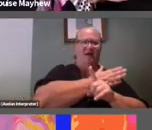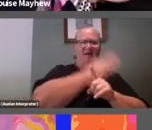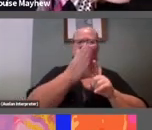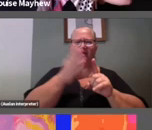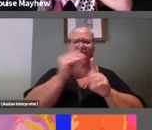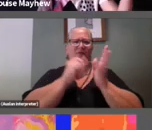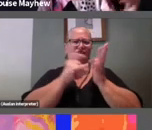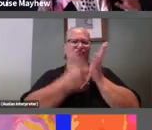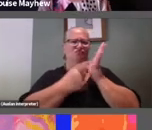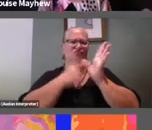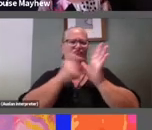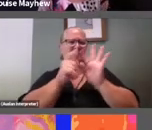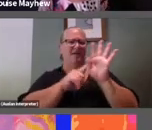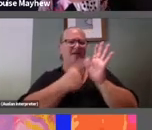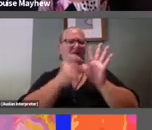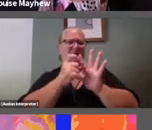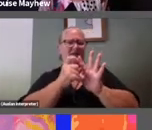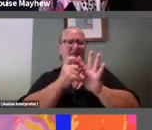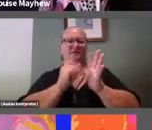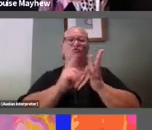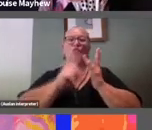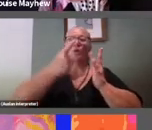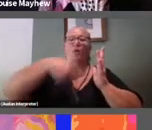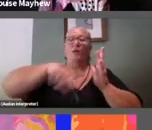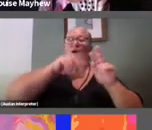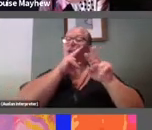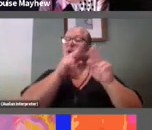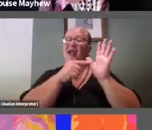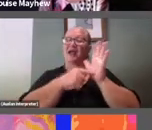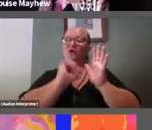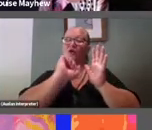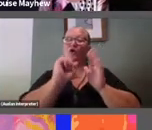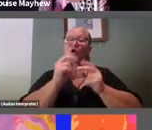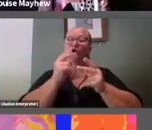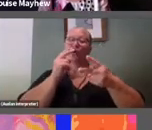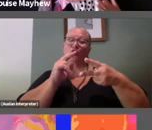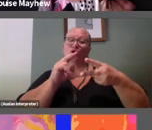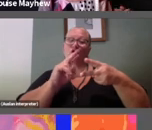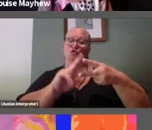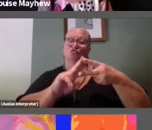What we're looking at here is her Two Fold costume, which has appeared in a